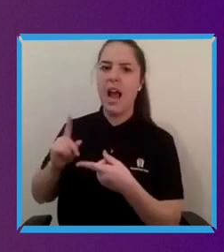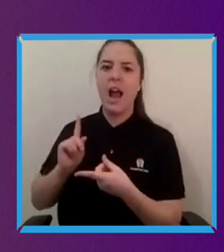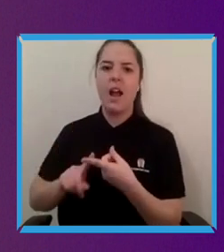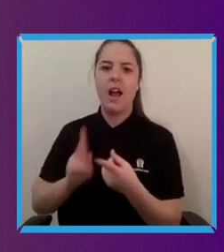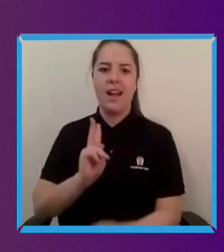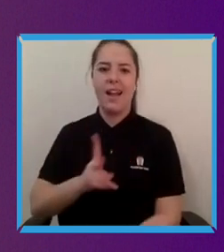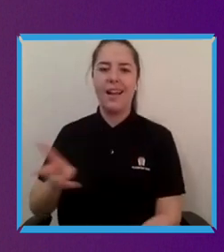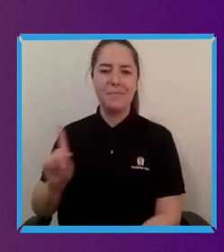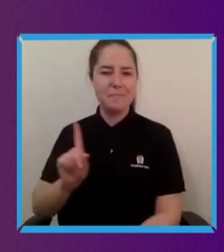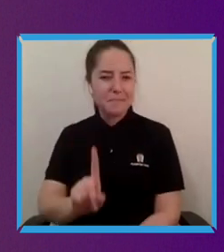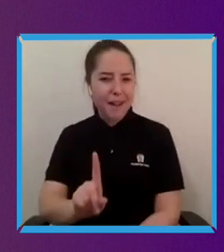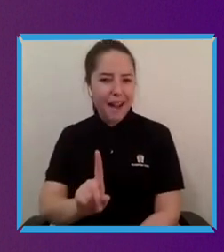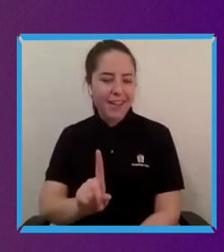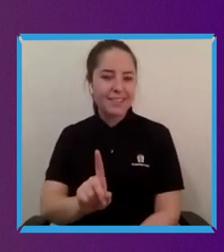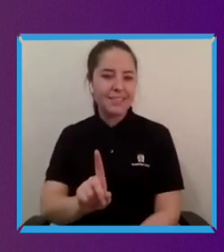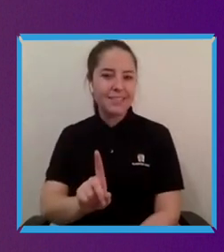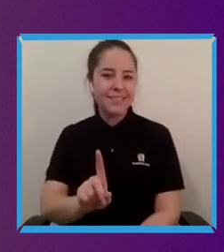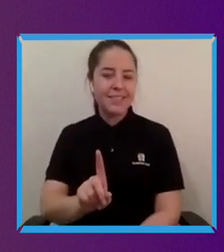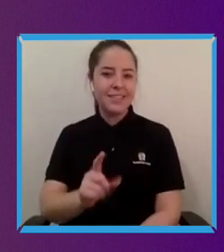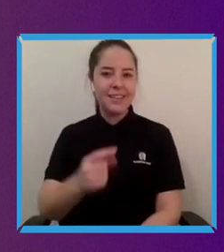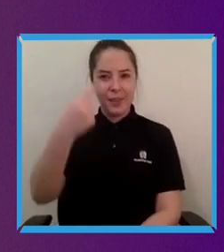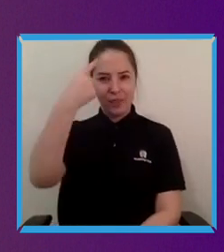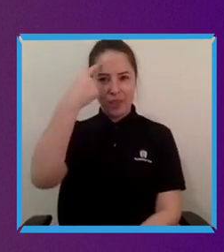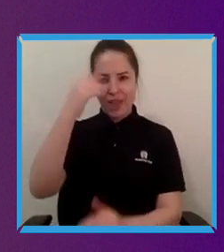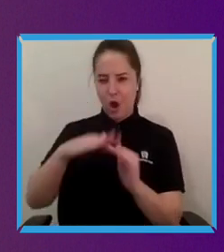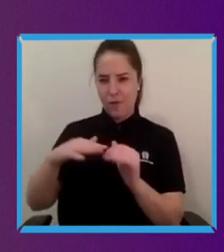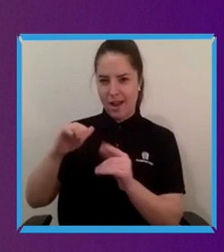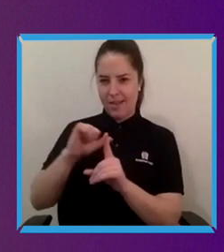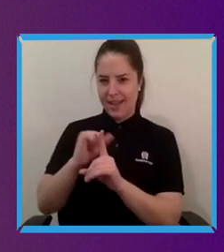very few uh positives of the situation we've been finding ourselves in